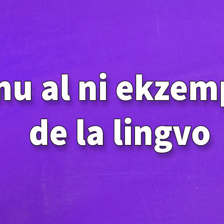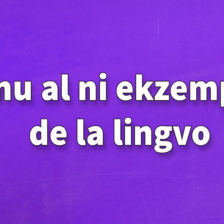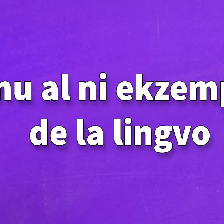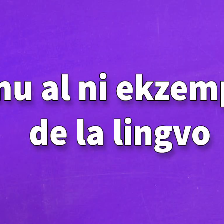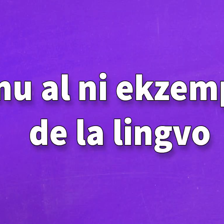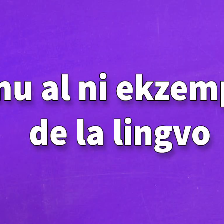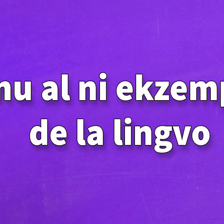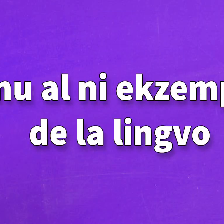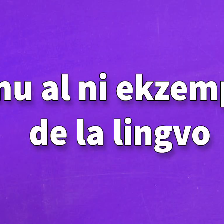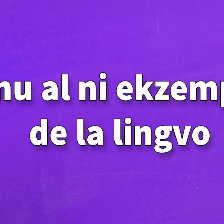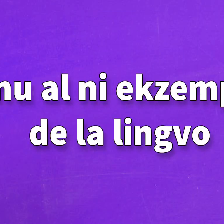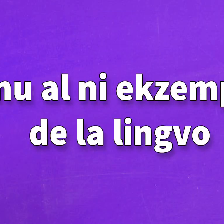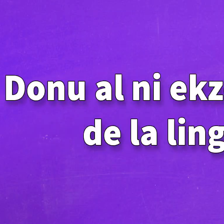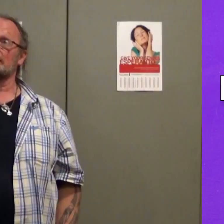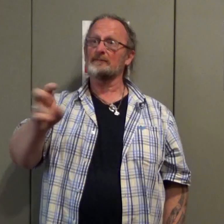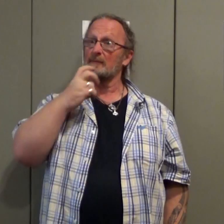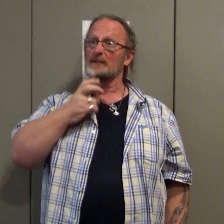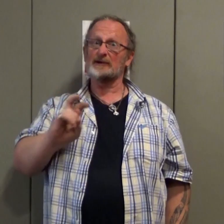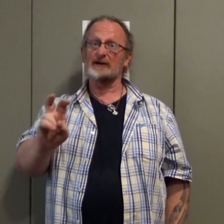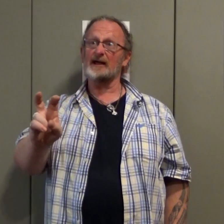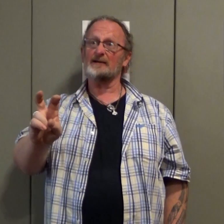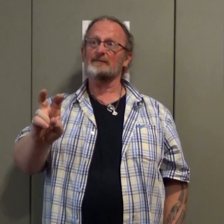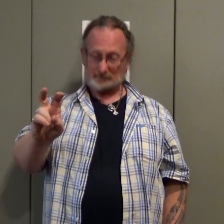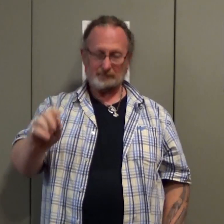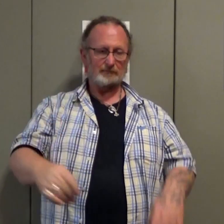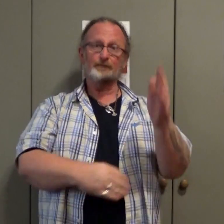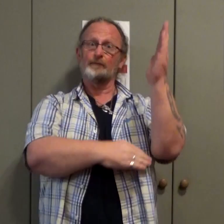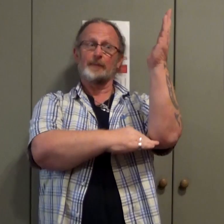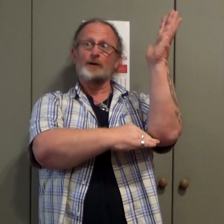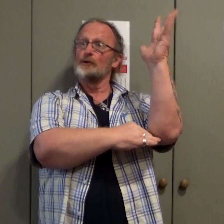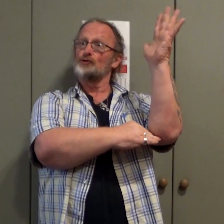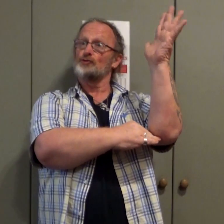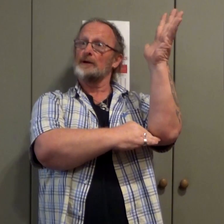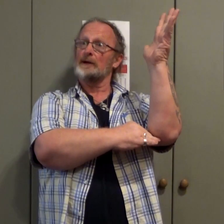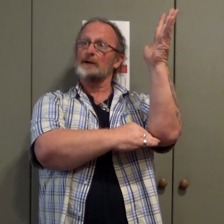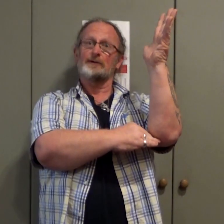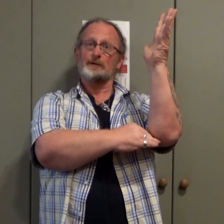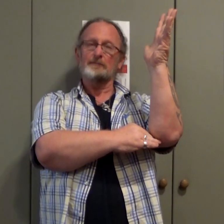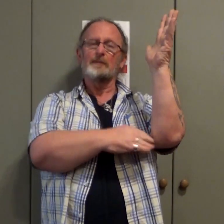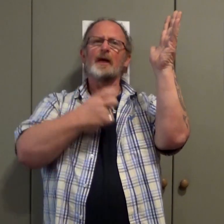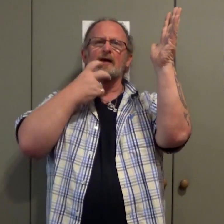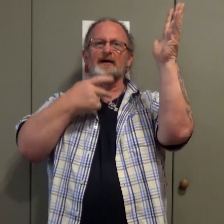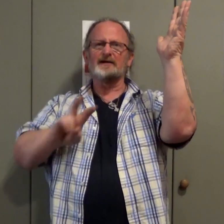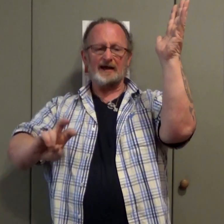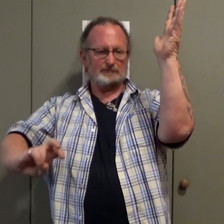Give us an example of the language This is the sign for snake and this is the sign for tree This is possible